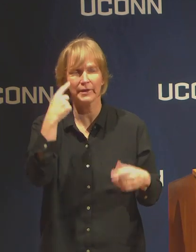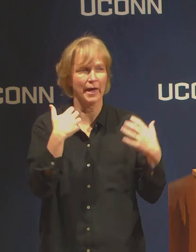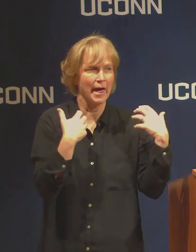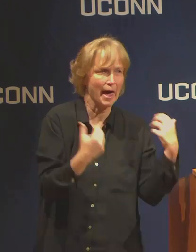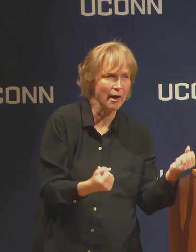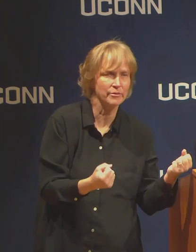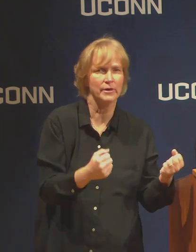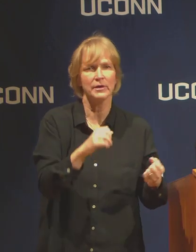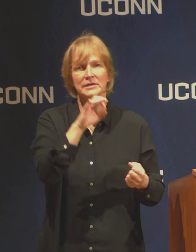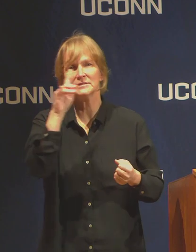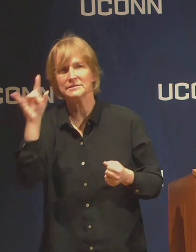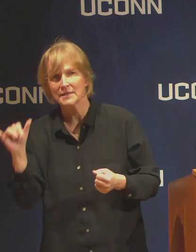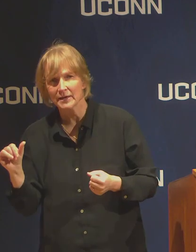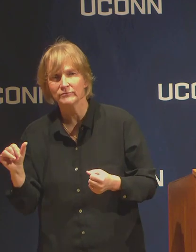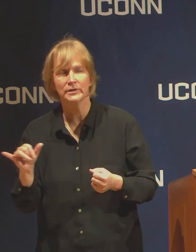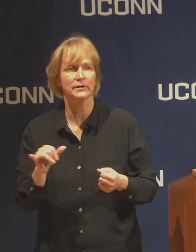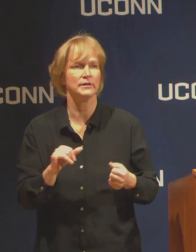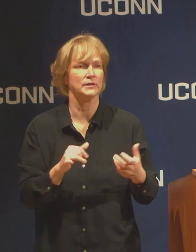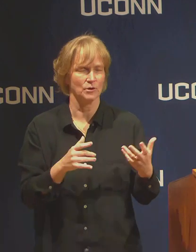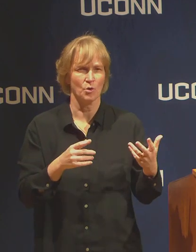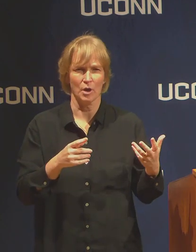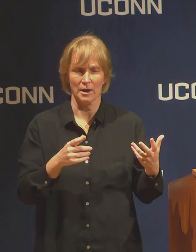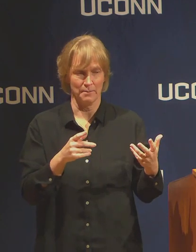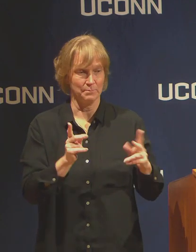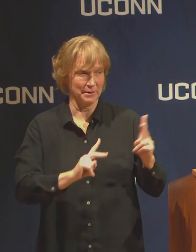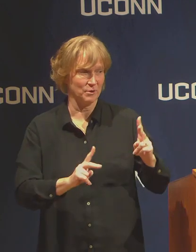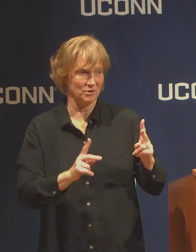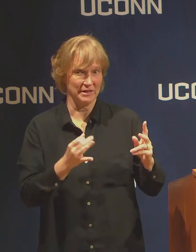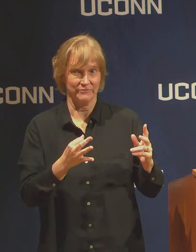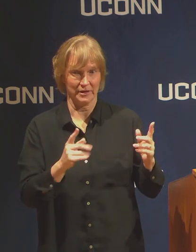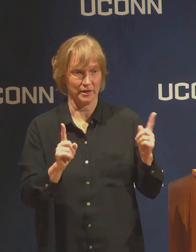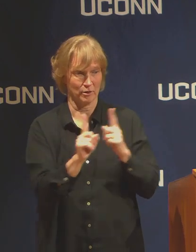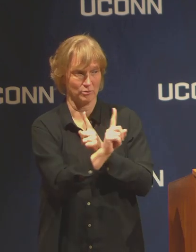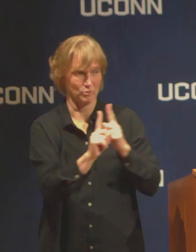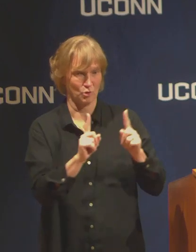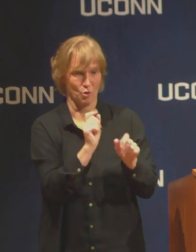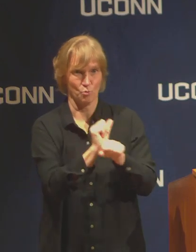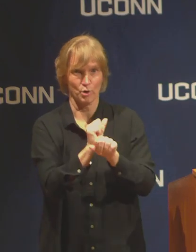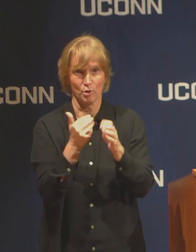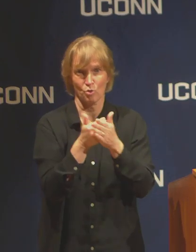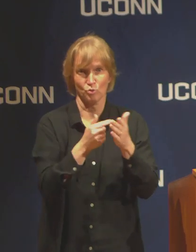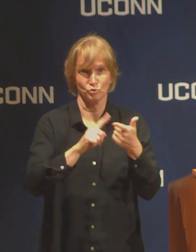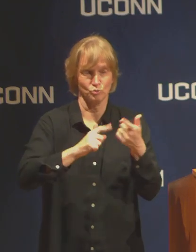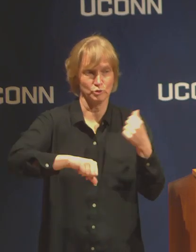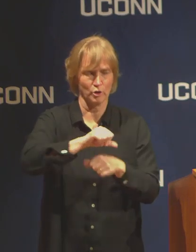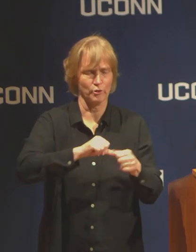individuals who are going to be in physical contact with each other. Those research projects that require